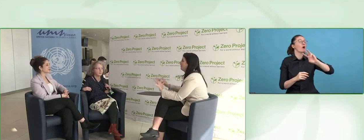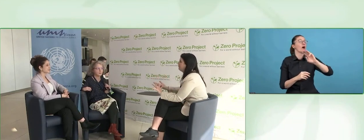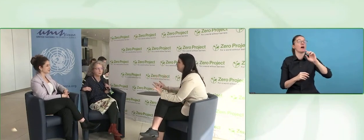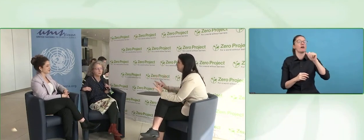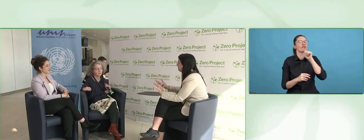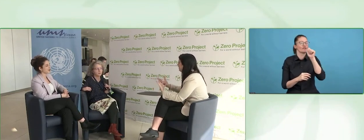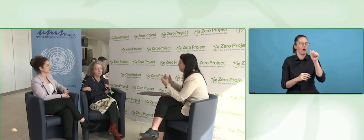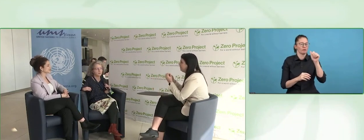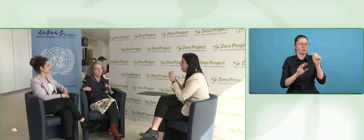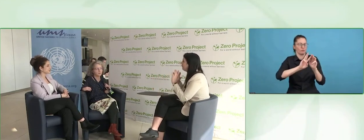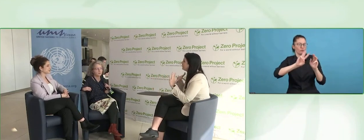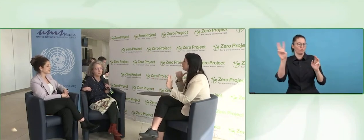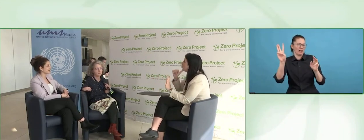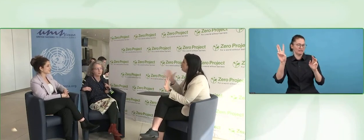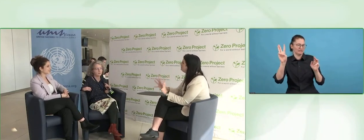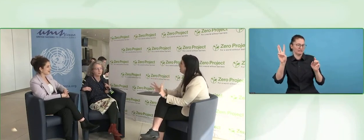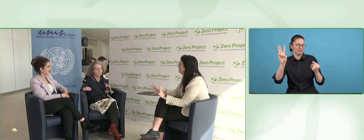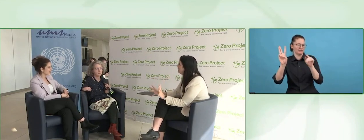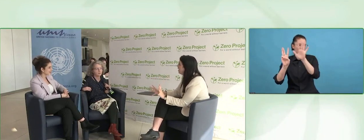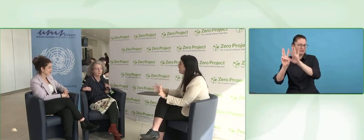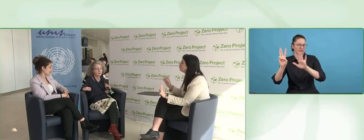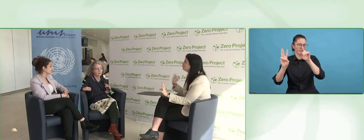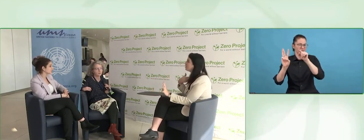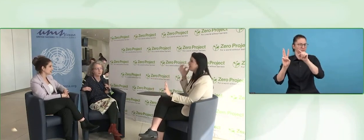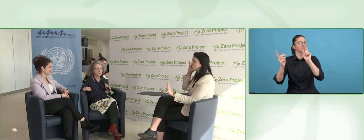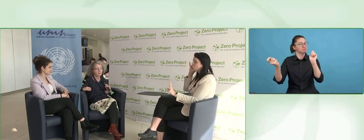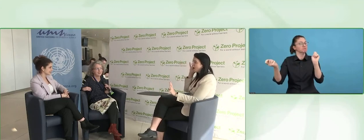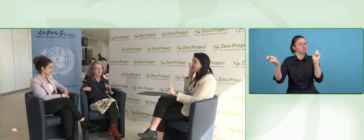good people, touching the heart, and I don't want it.